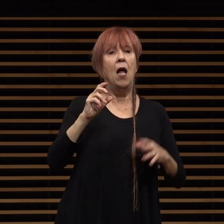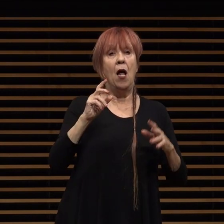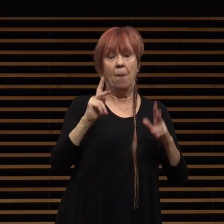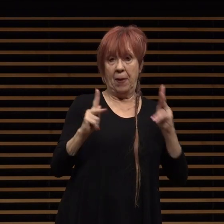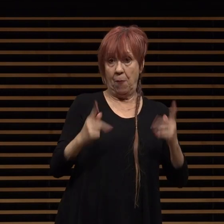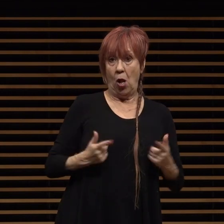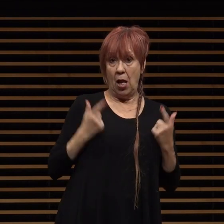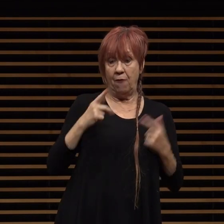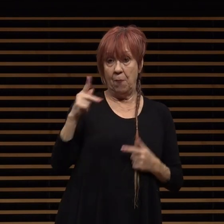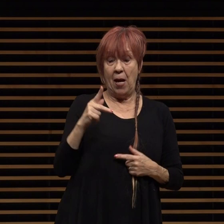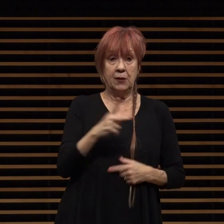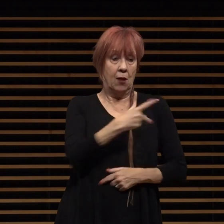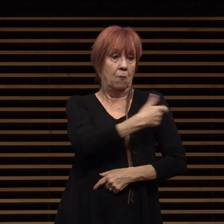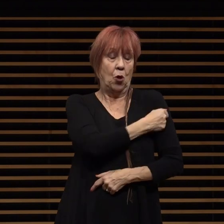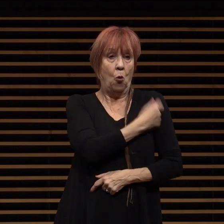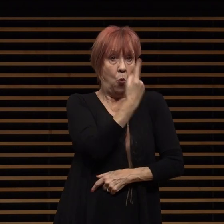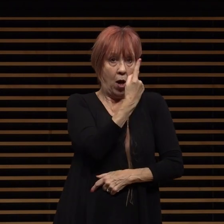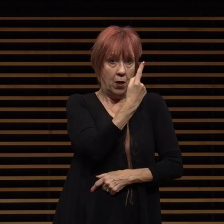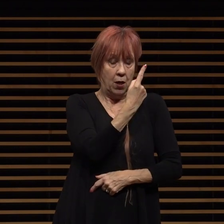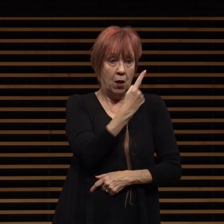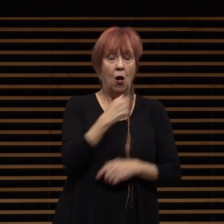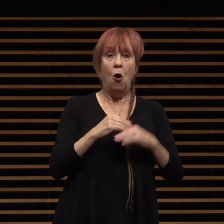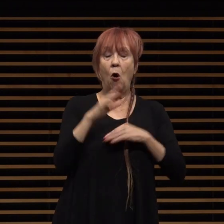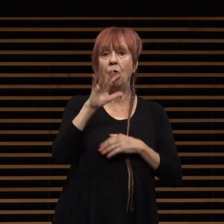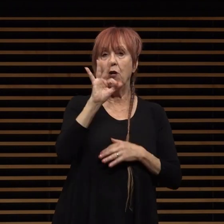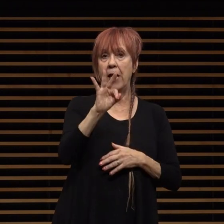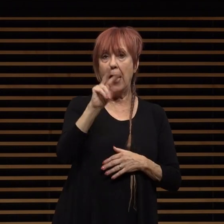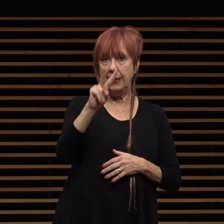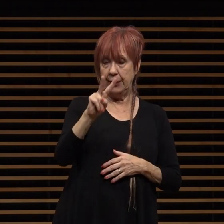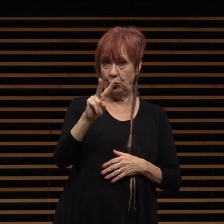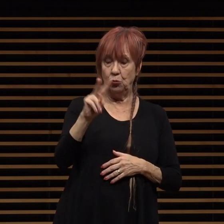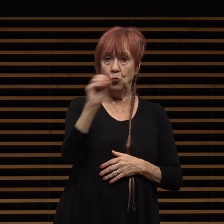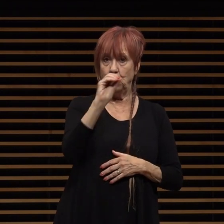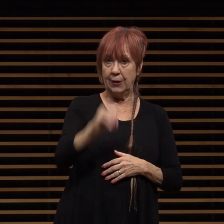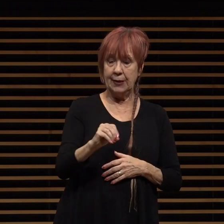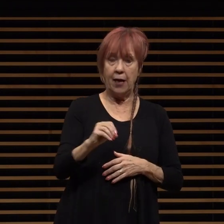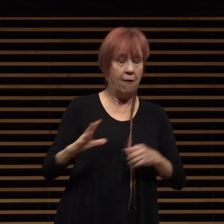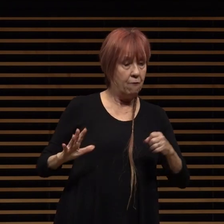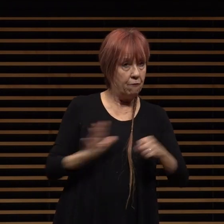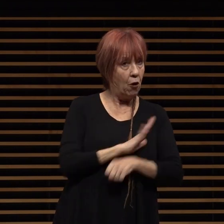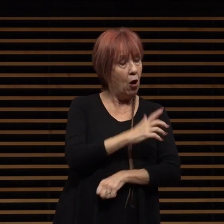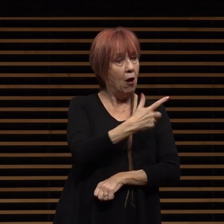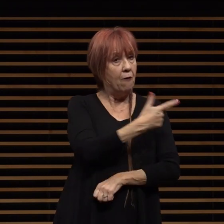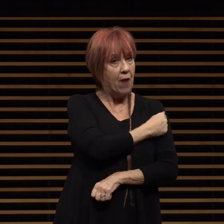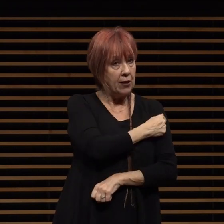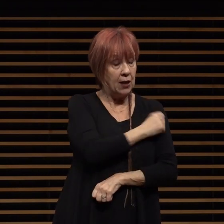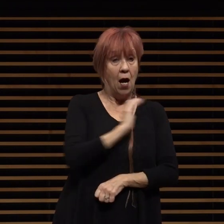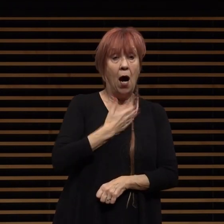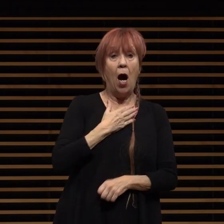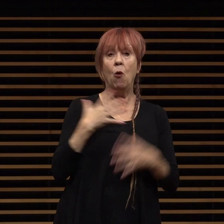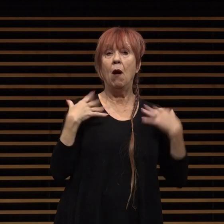over 92 percent of all residents are fully vaccinated our health department